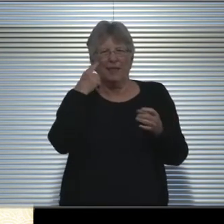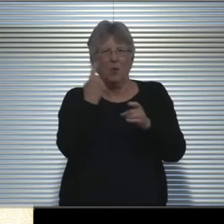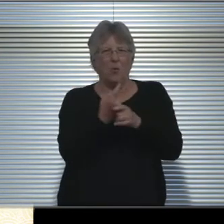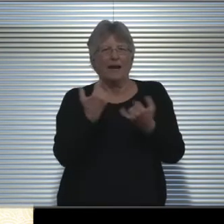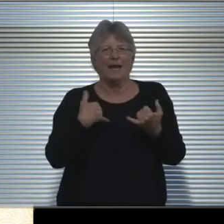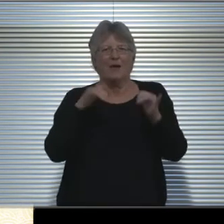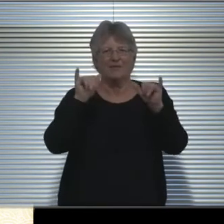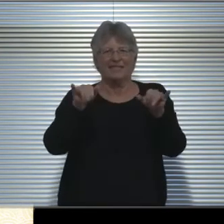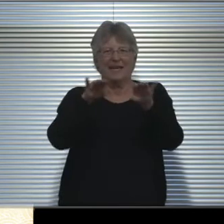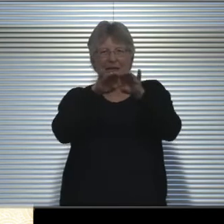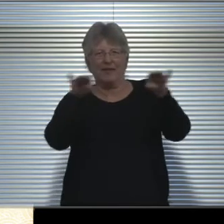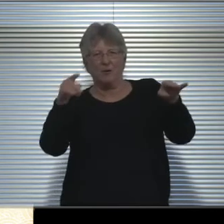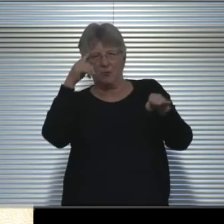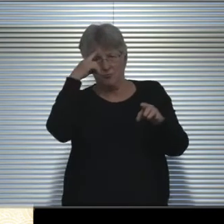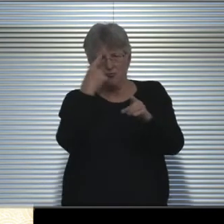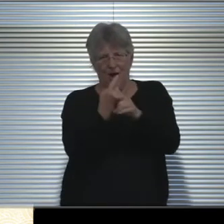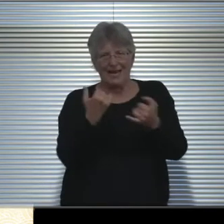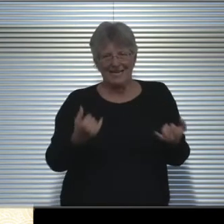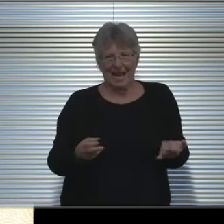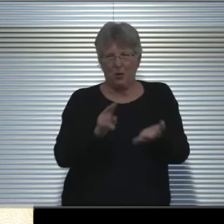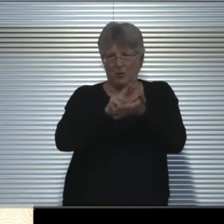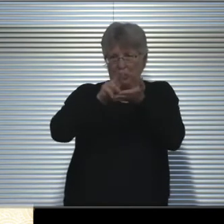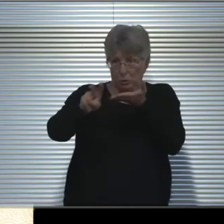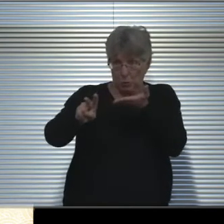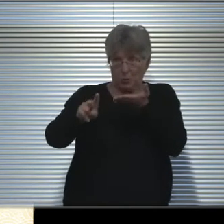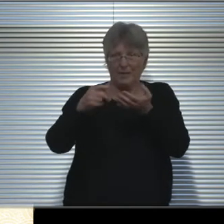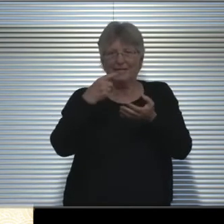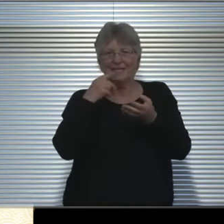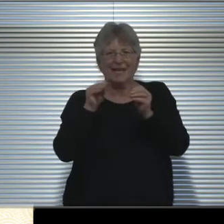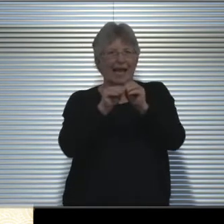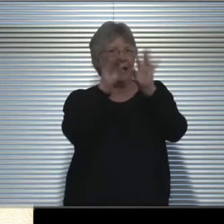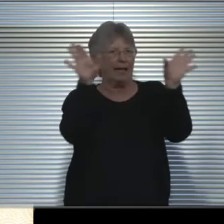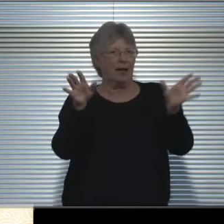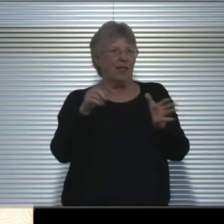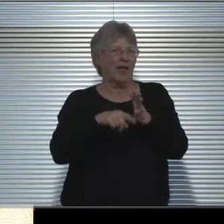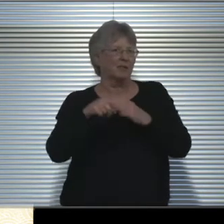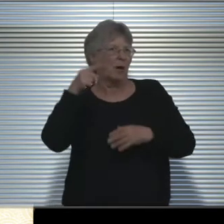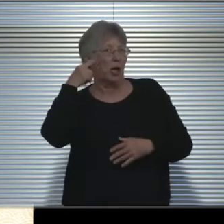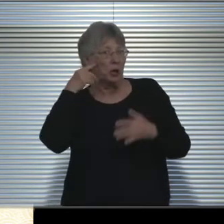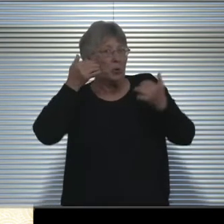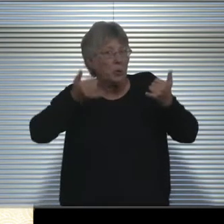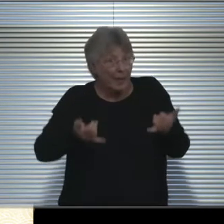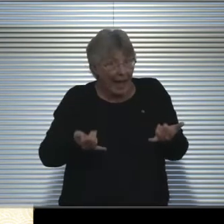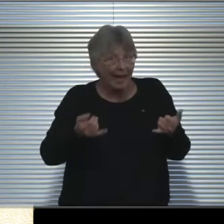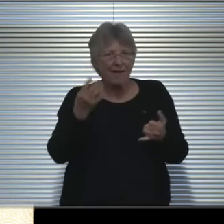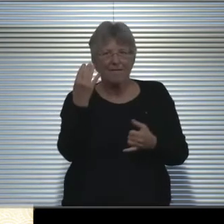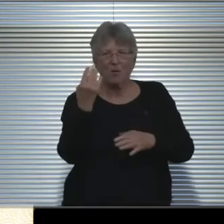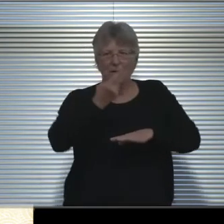But I say that in clarification that that is the guidance today, because one of the things that we have experienced